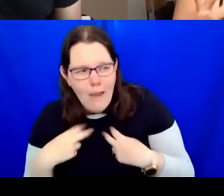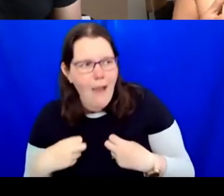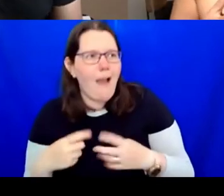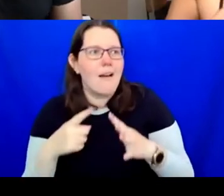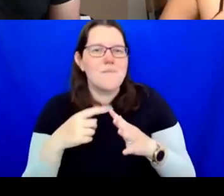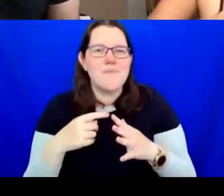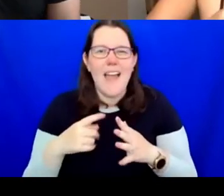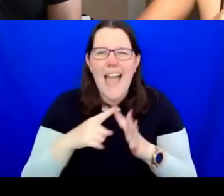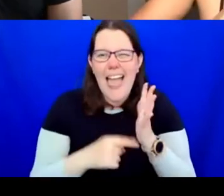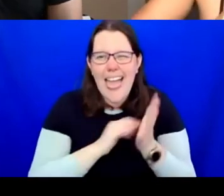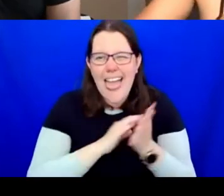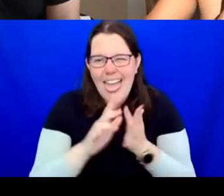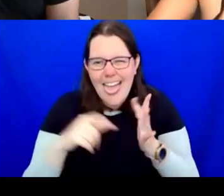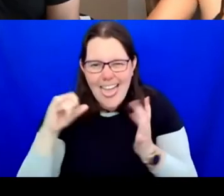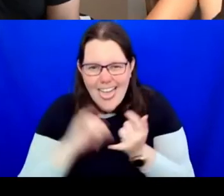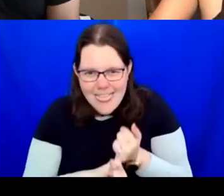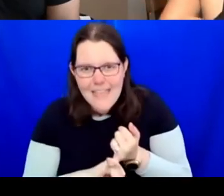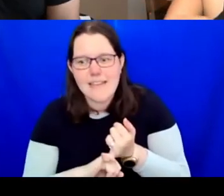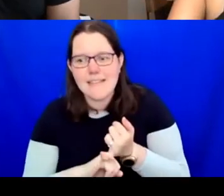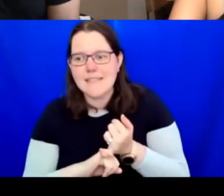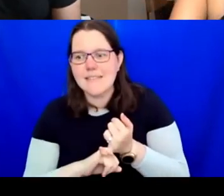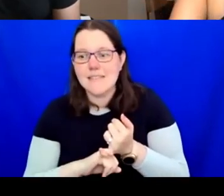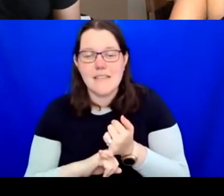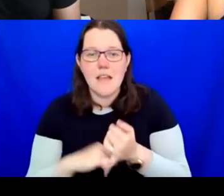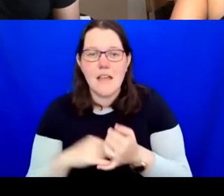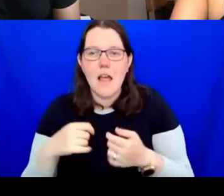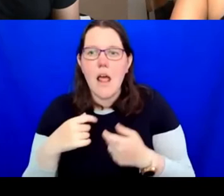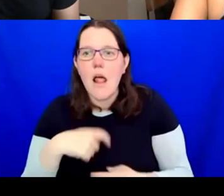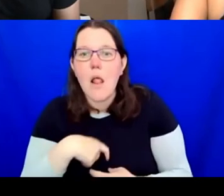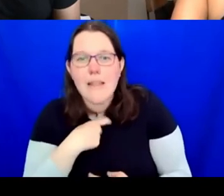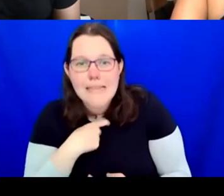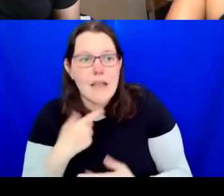to share it if anybody would like to have it. ASHOKKUMAR: There's something similar that a